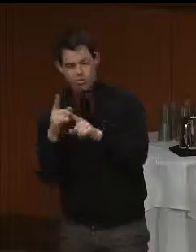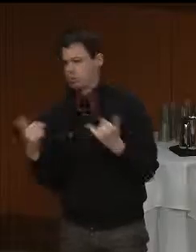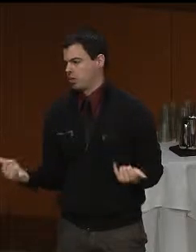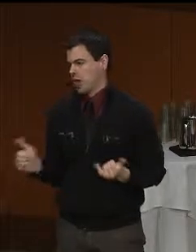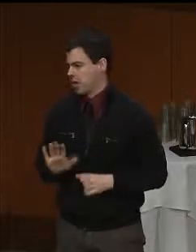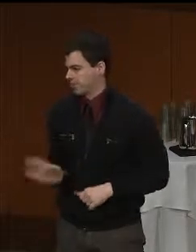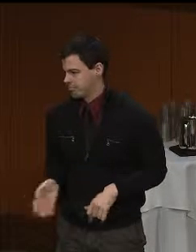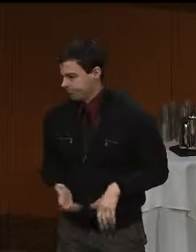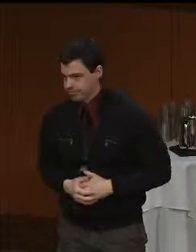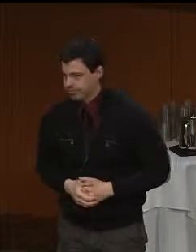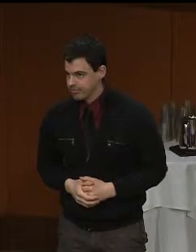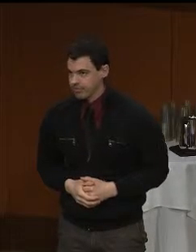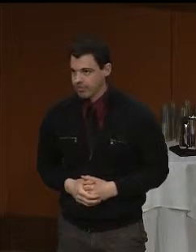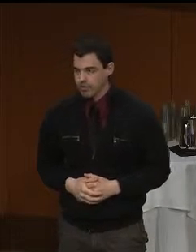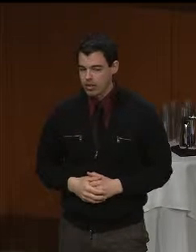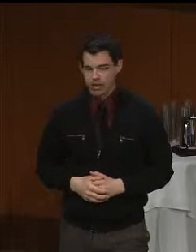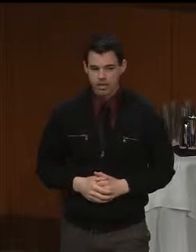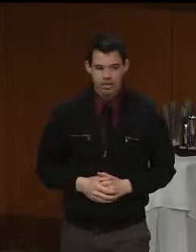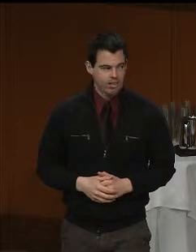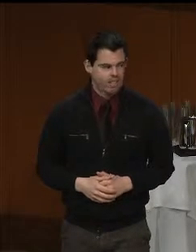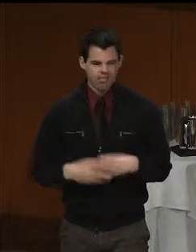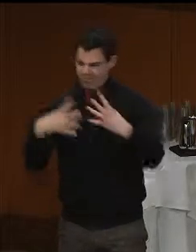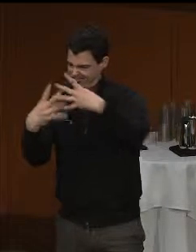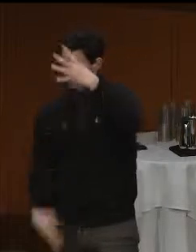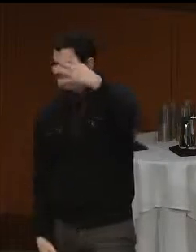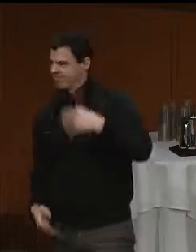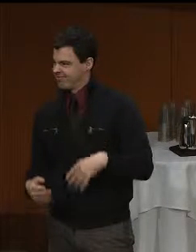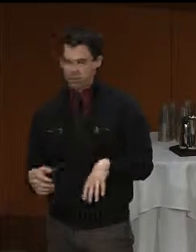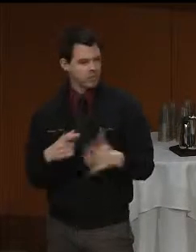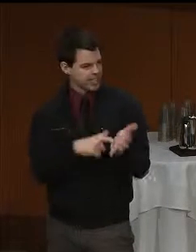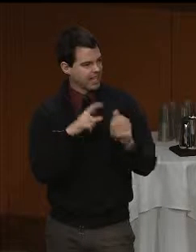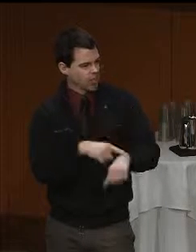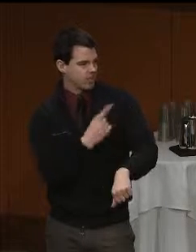and communities, that would take a long time and we don't have that 'cause there's some